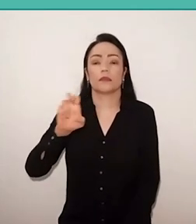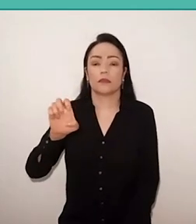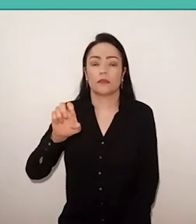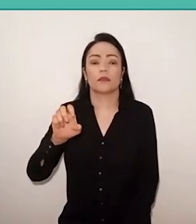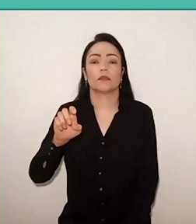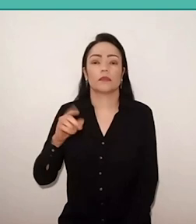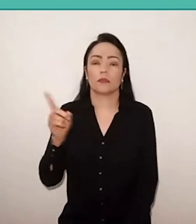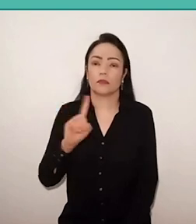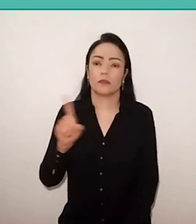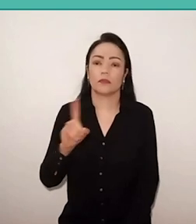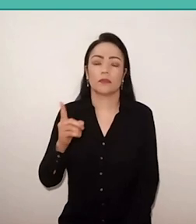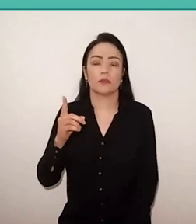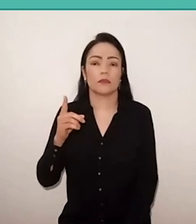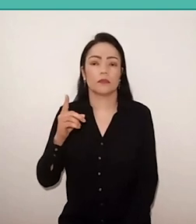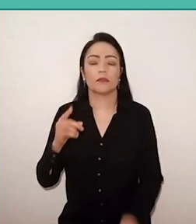To conclude my initial observation,